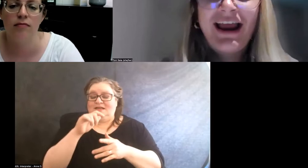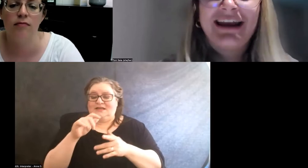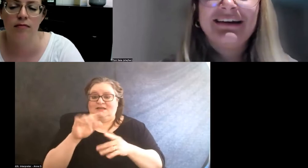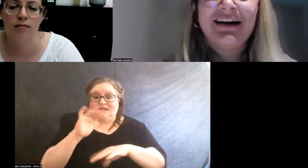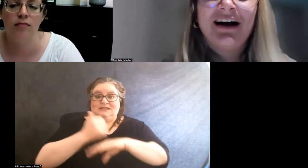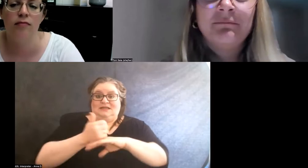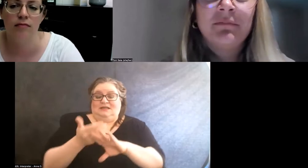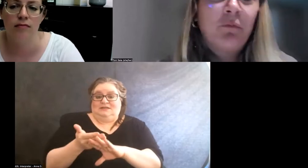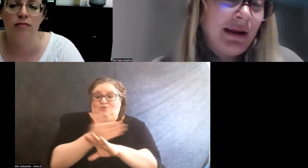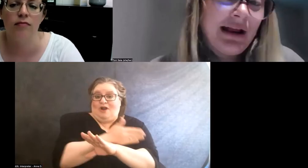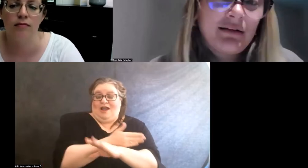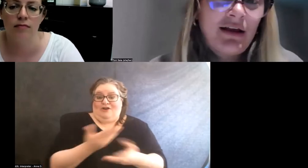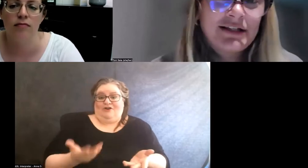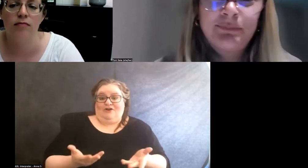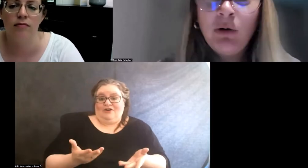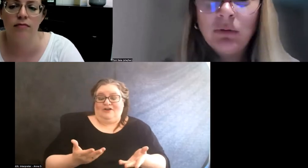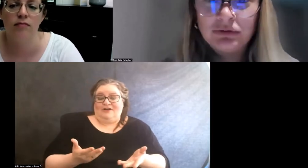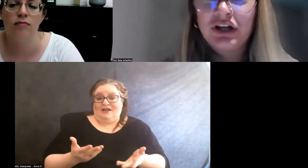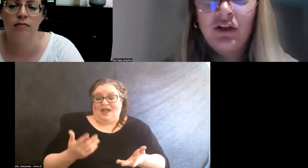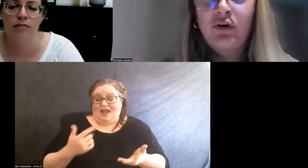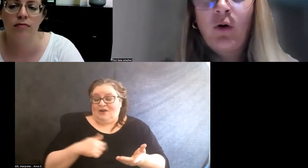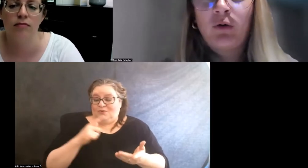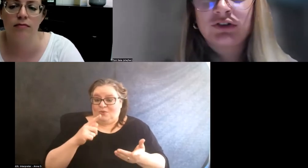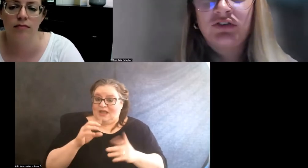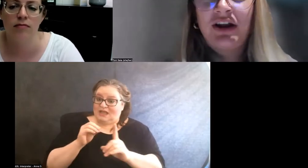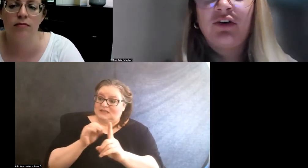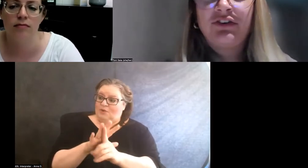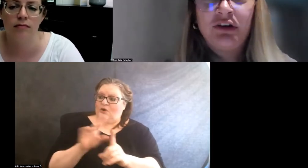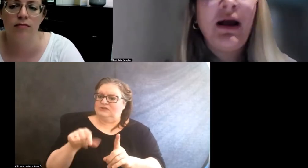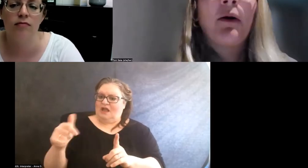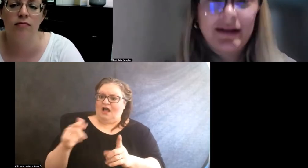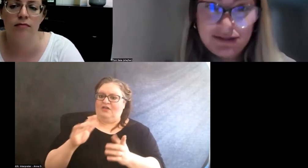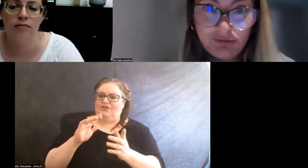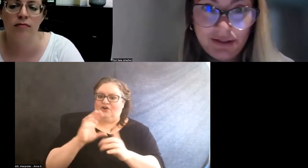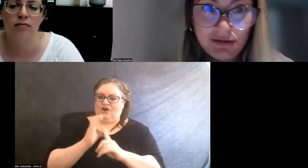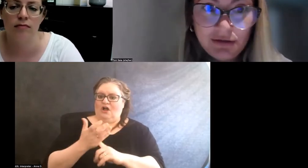And we exposed other cultural centers to our history